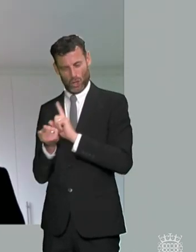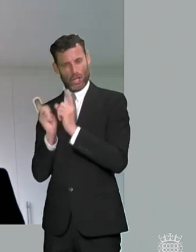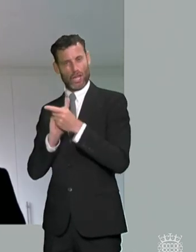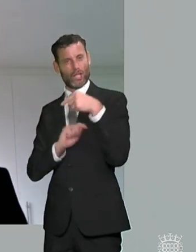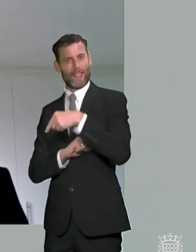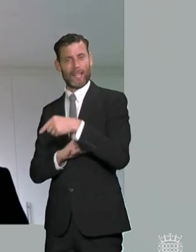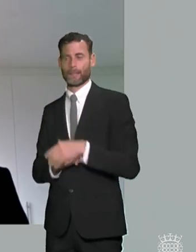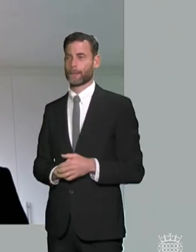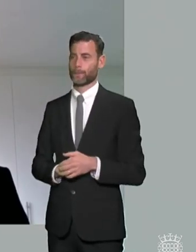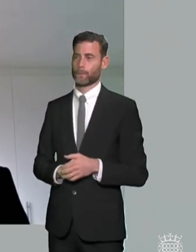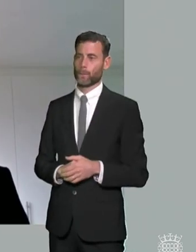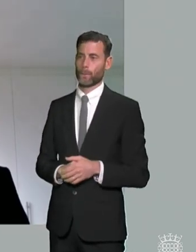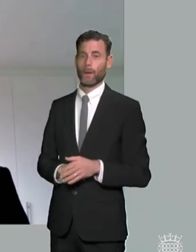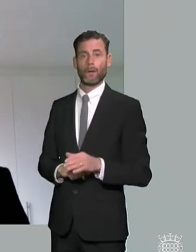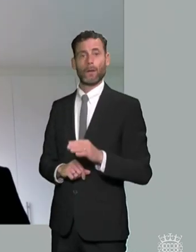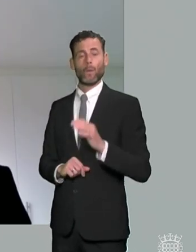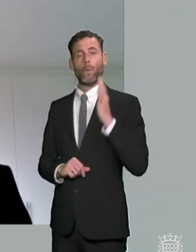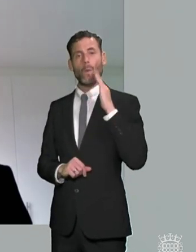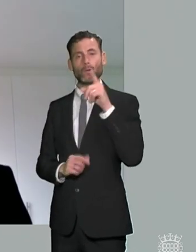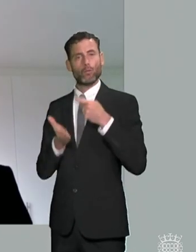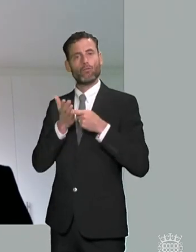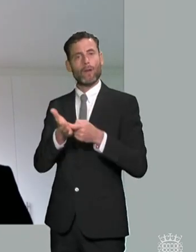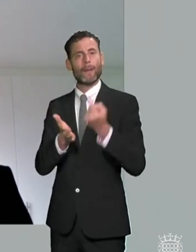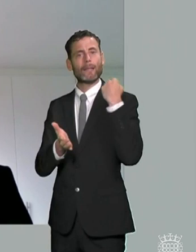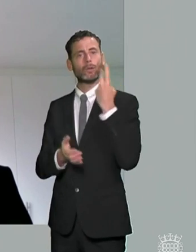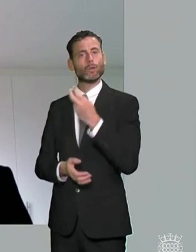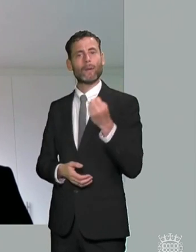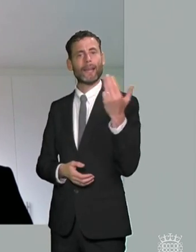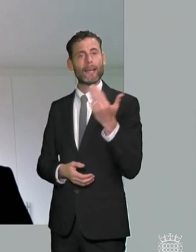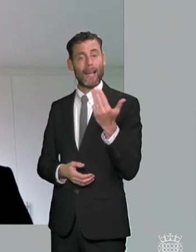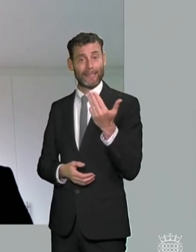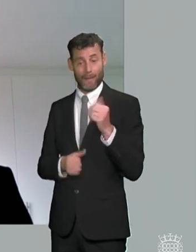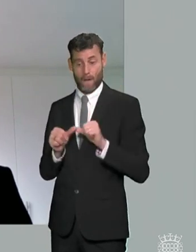since your recommendations in 2019 and we've only had two meetings with the department about those